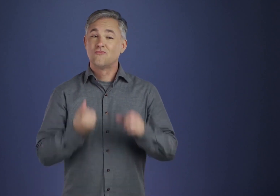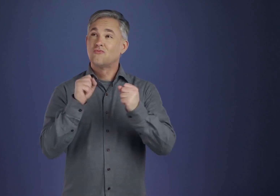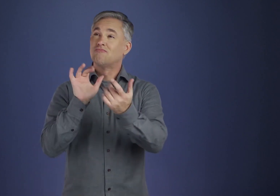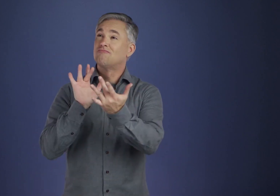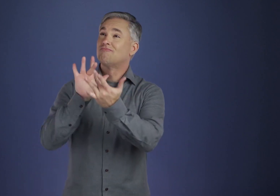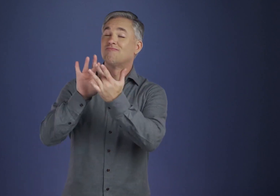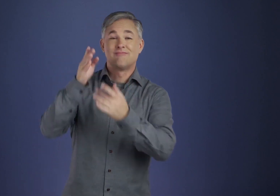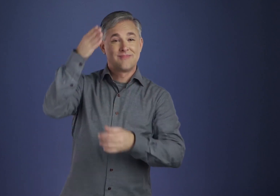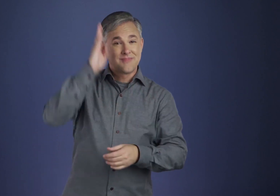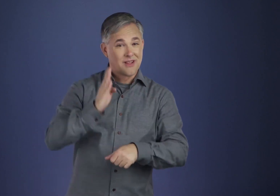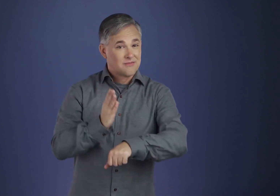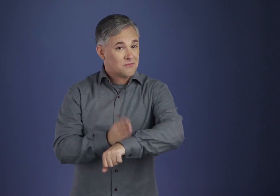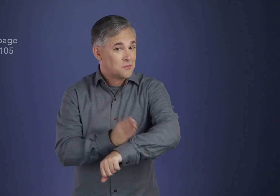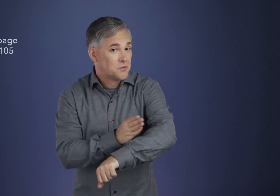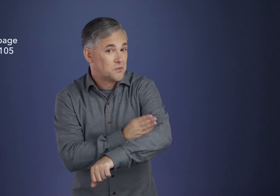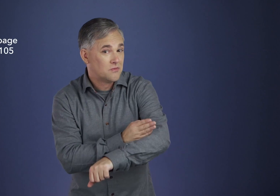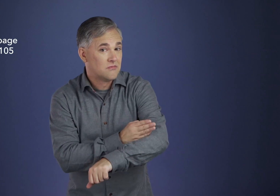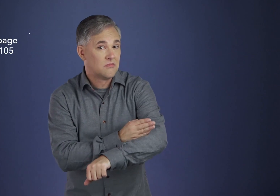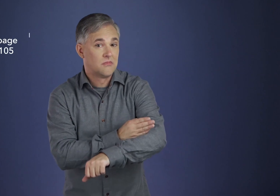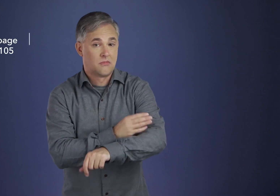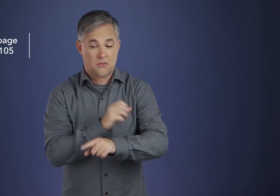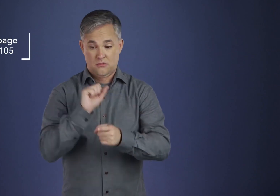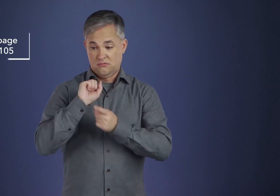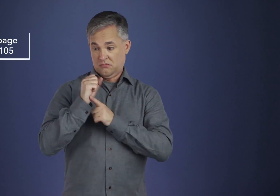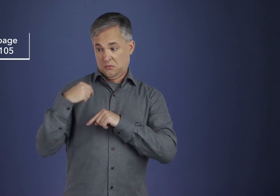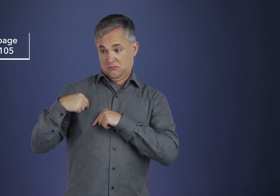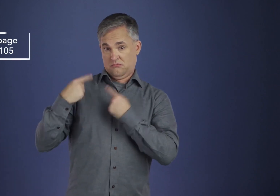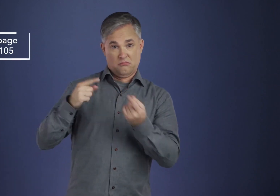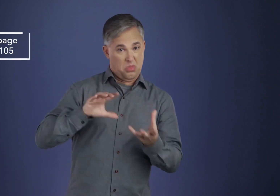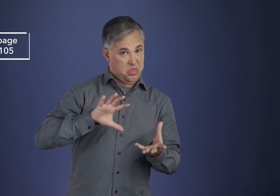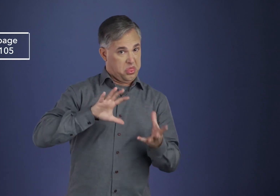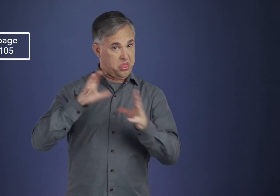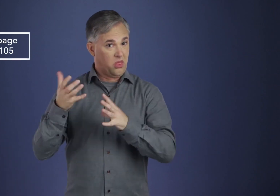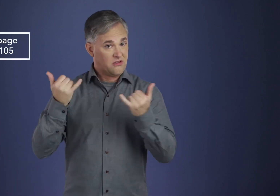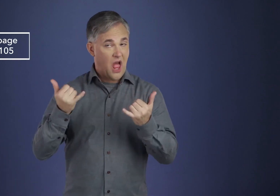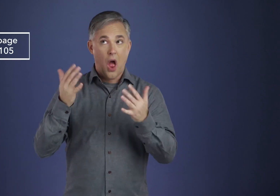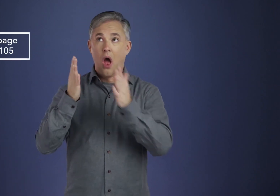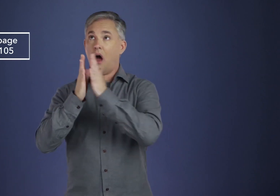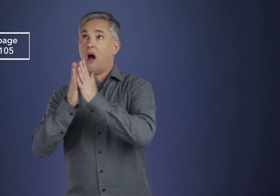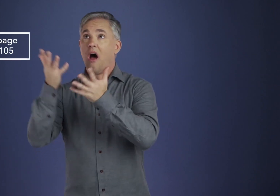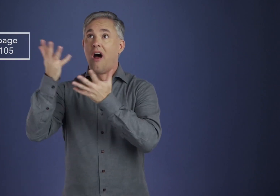Almost any experienced A.A. will tell how his affairs have taken remarkable